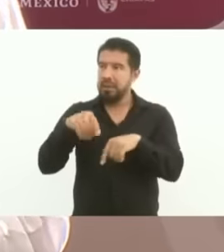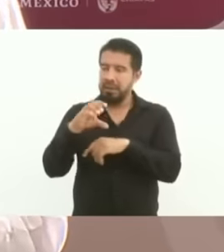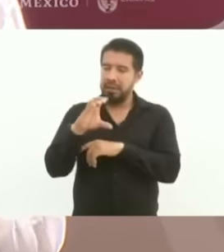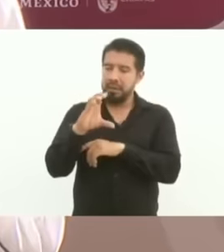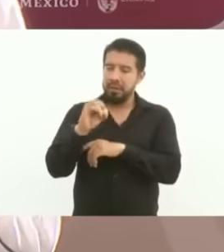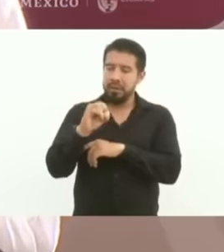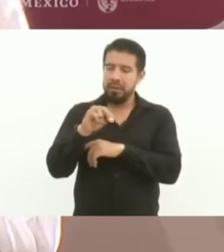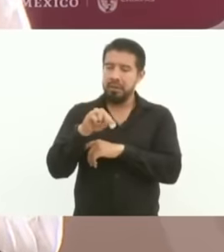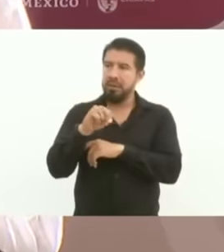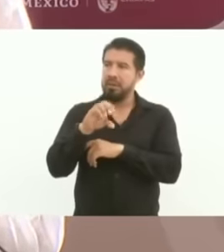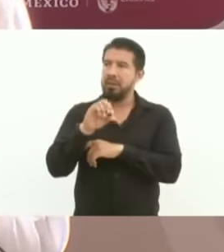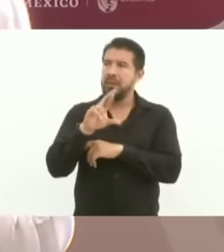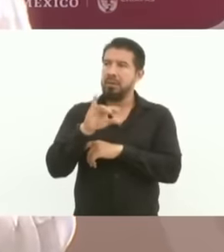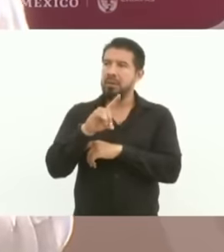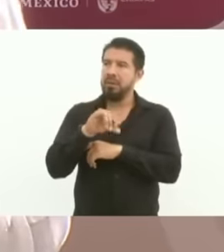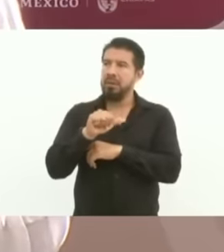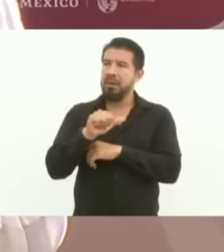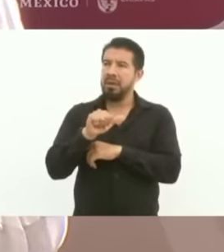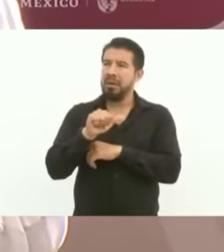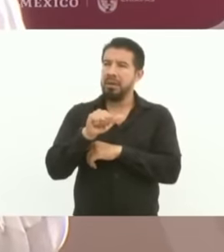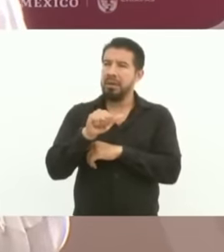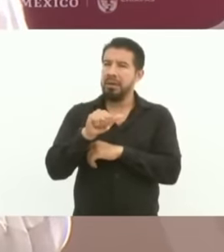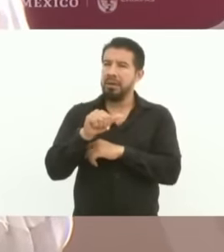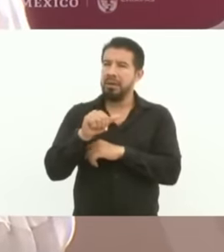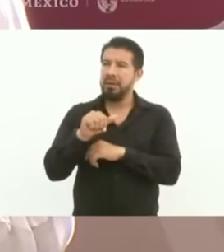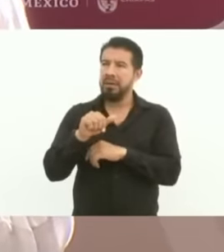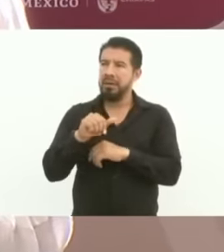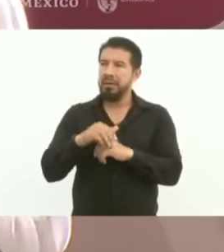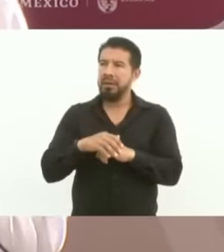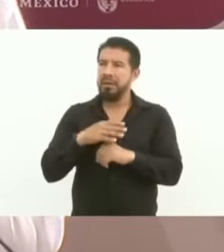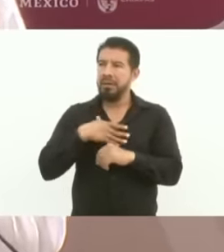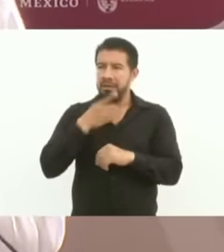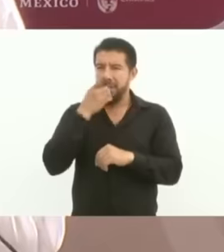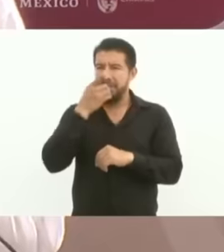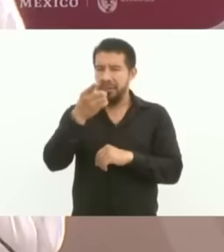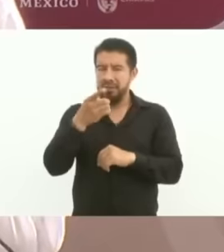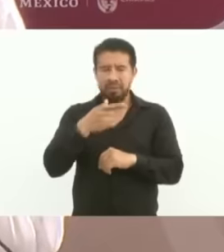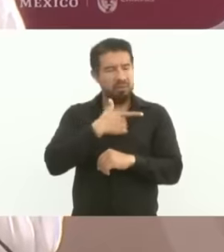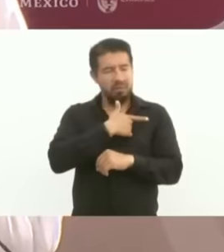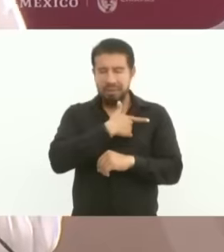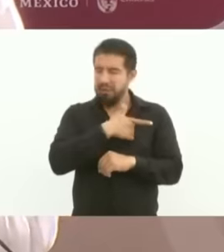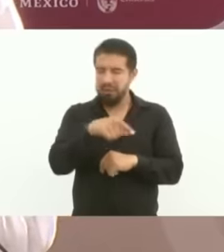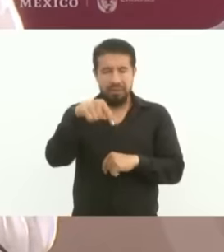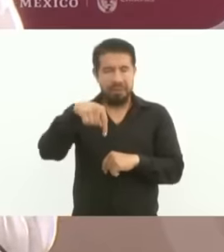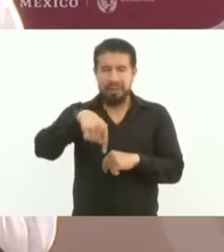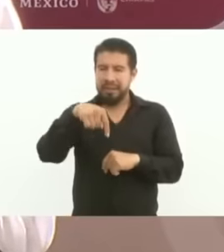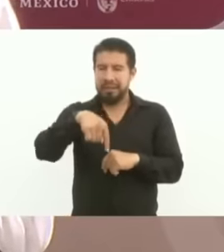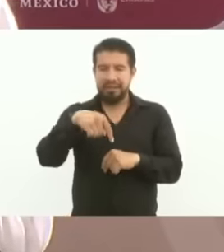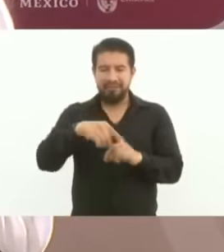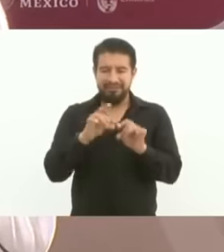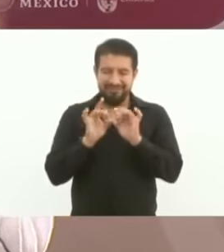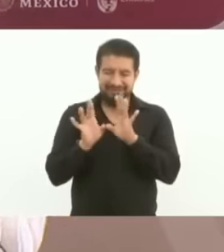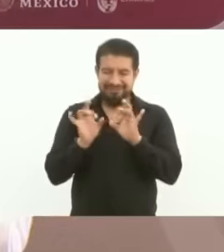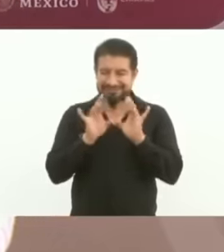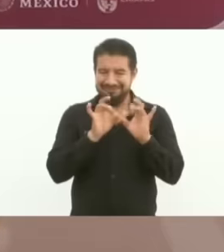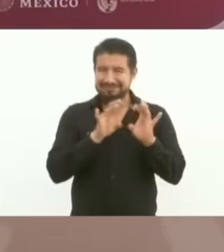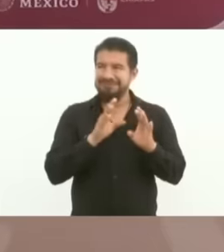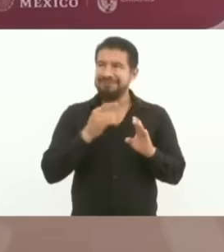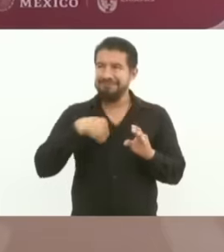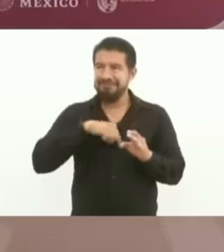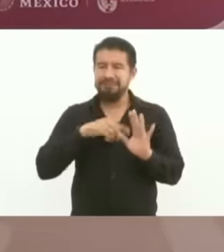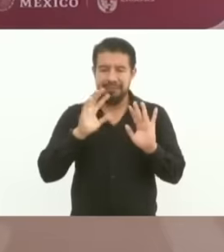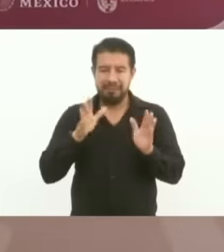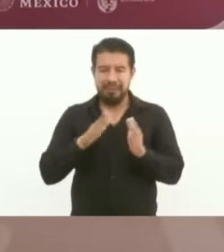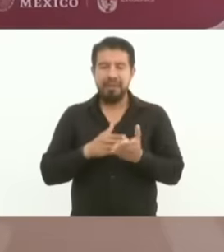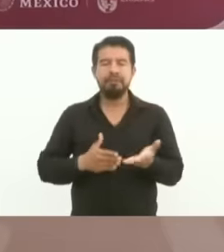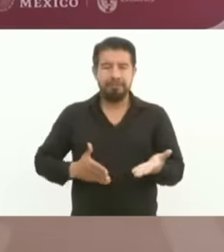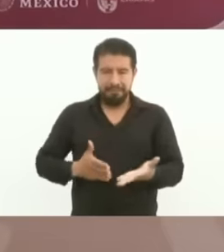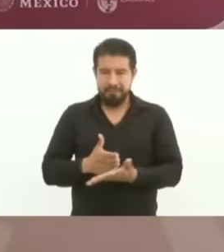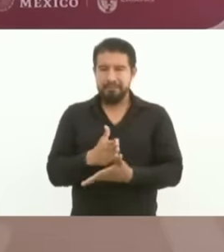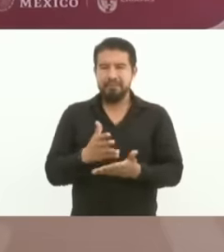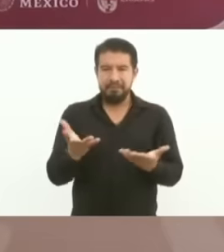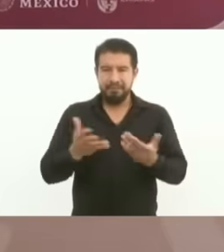I did not like it, I will tell you what has been happening lately, we are already intervening. This must be